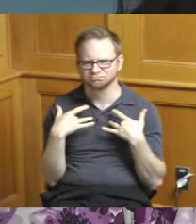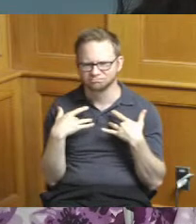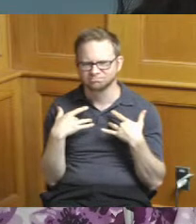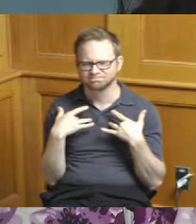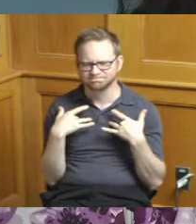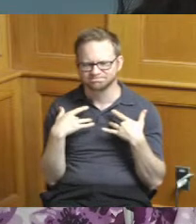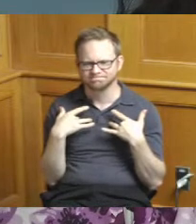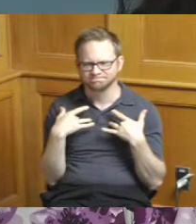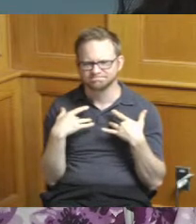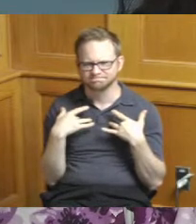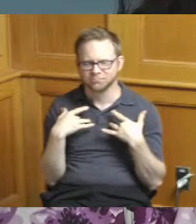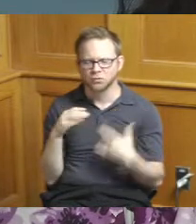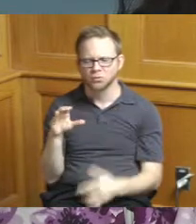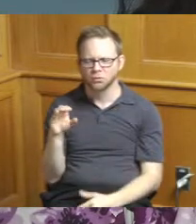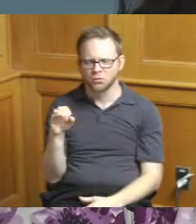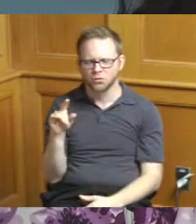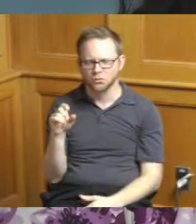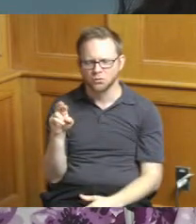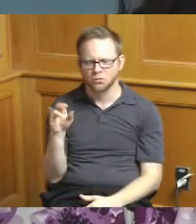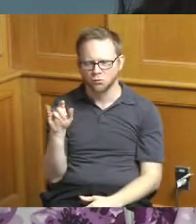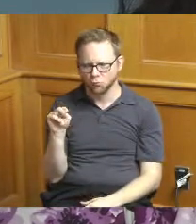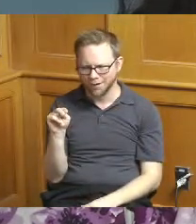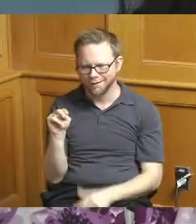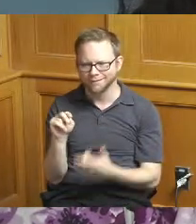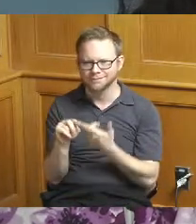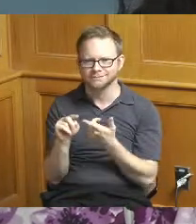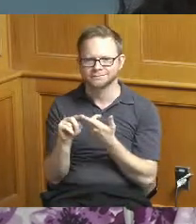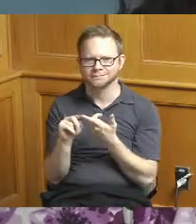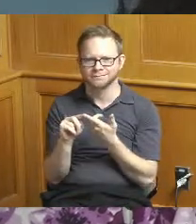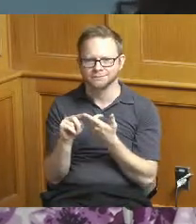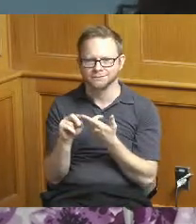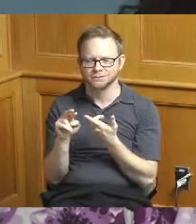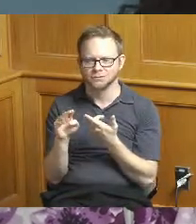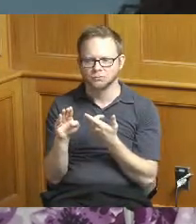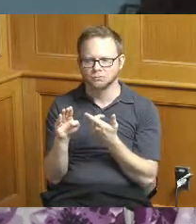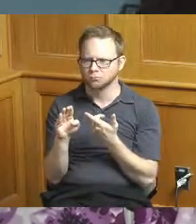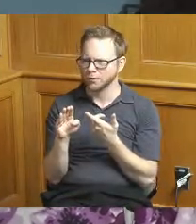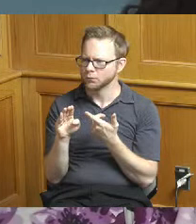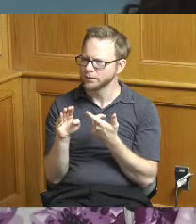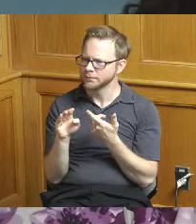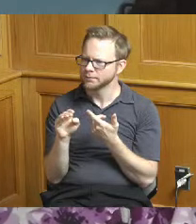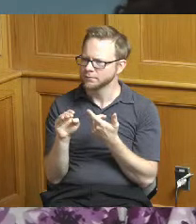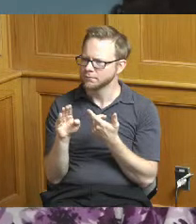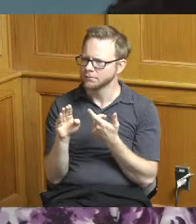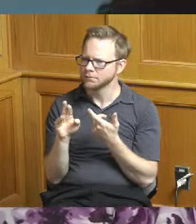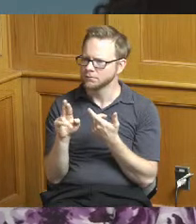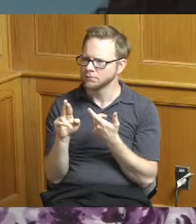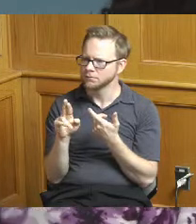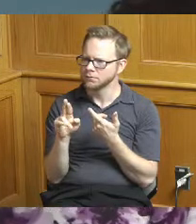so I know Colerain and I know now Brentwood Bowl obviously Colerain so I just wanted to maybe